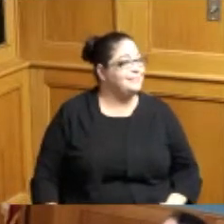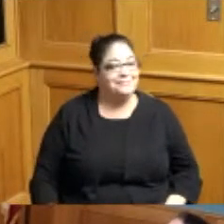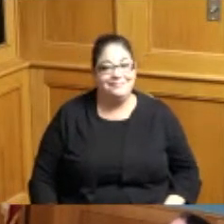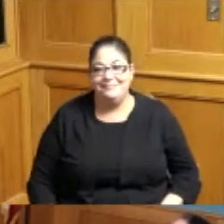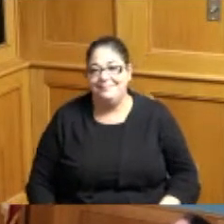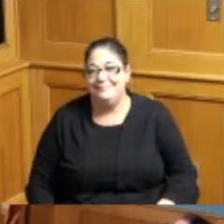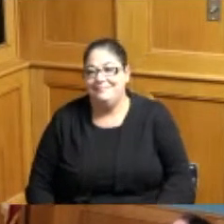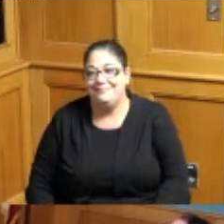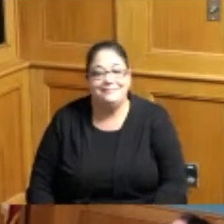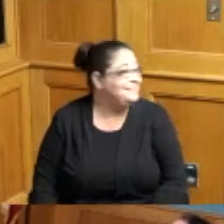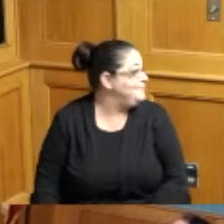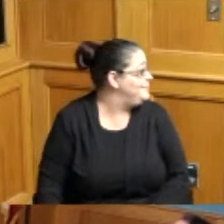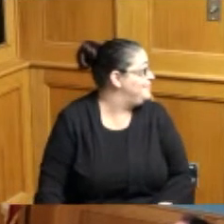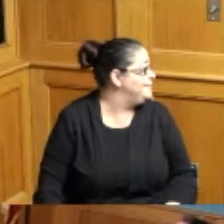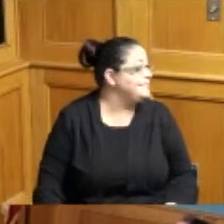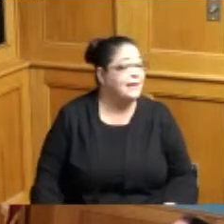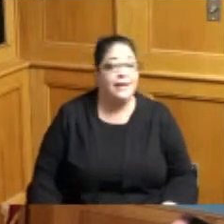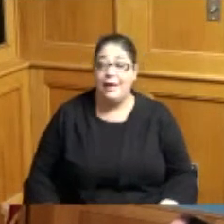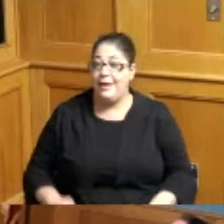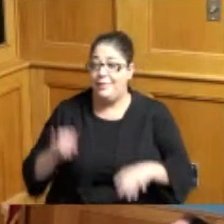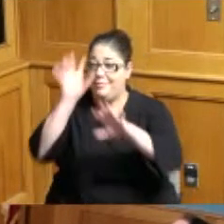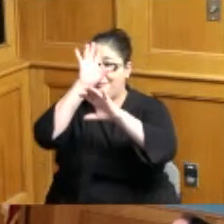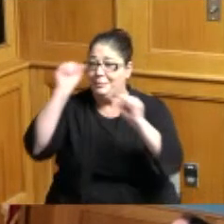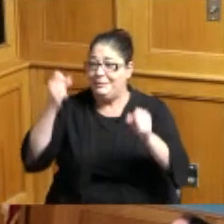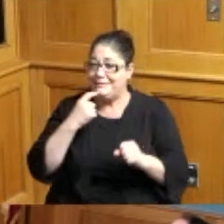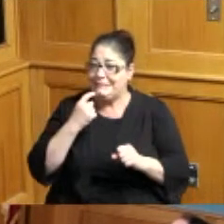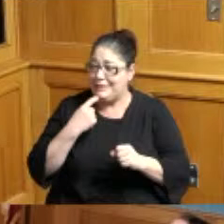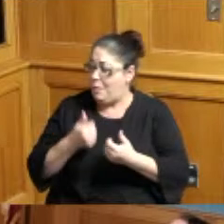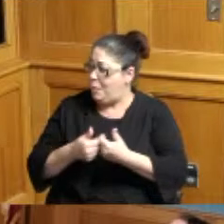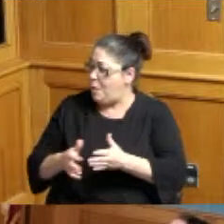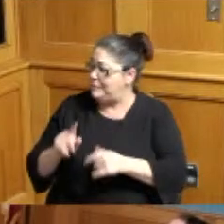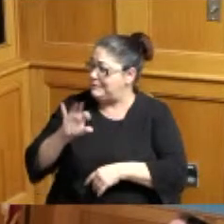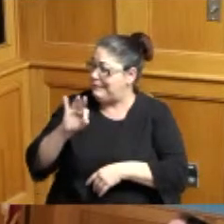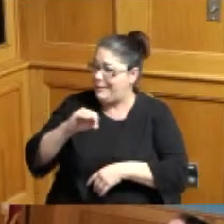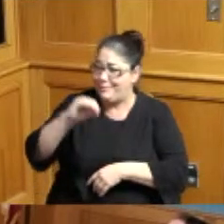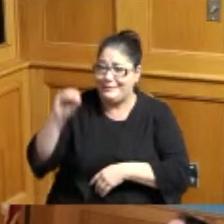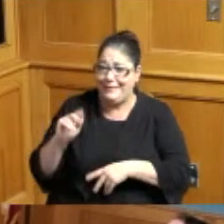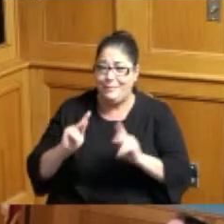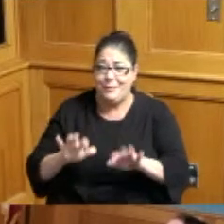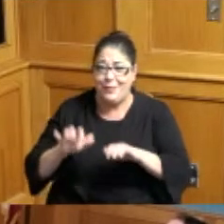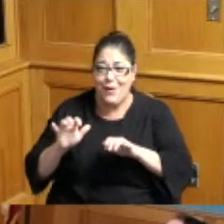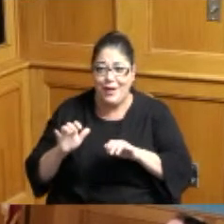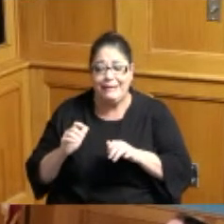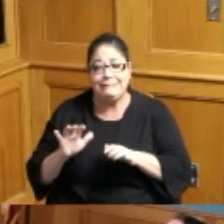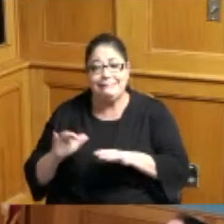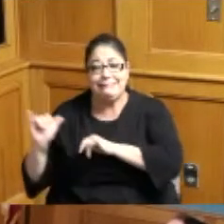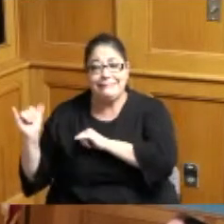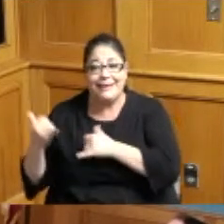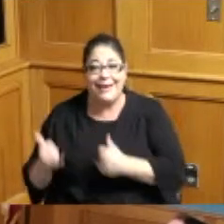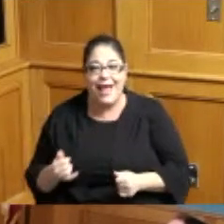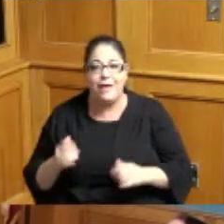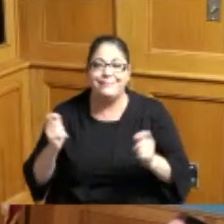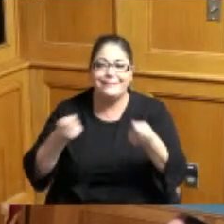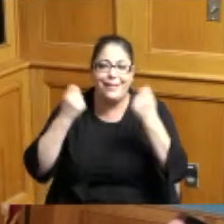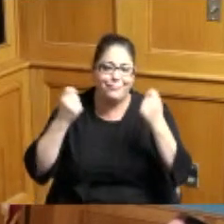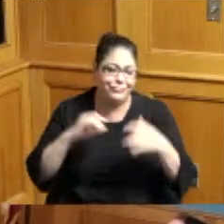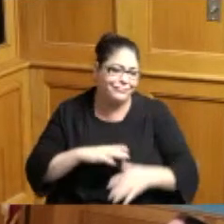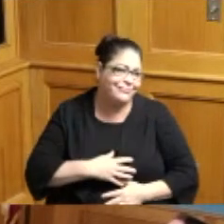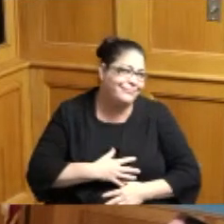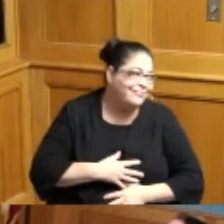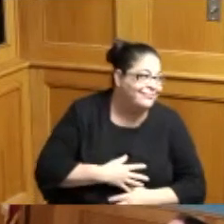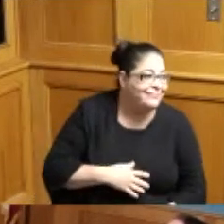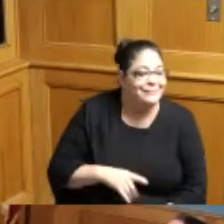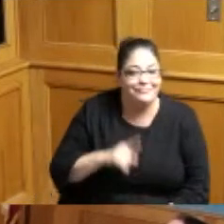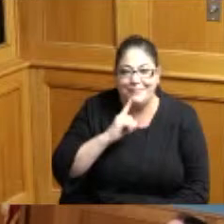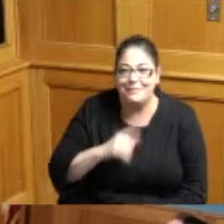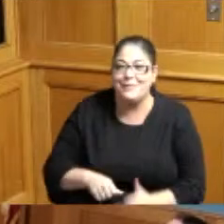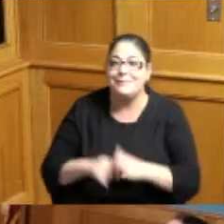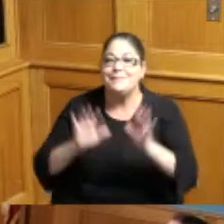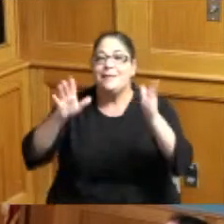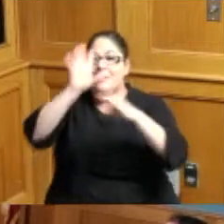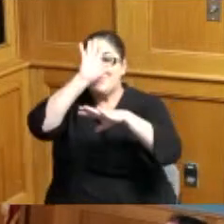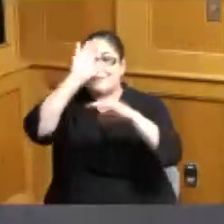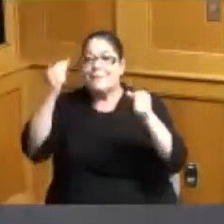okay that's something to celebrate yes we should yeah okay we're going to move forward